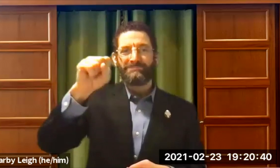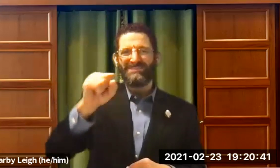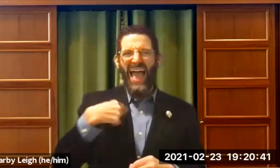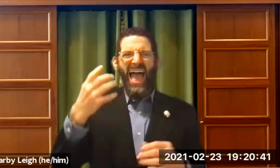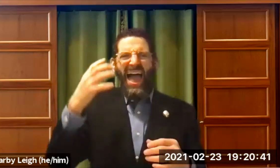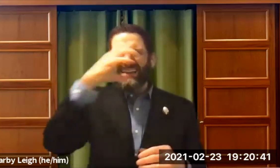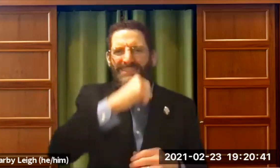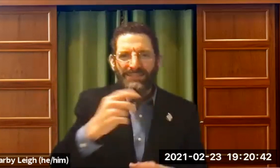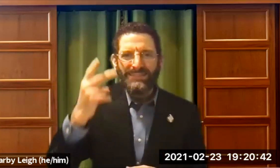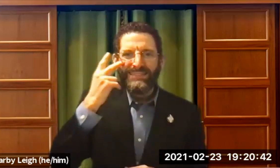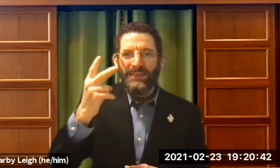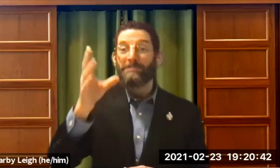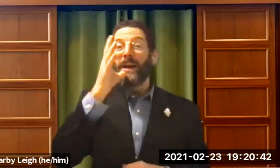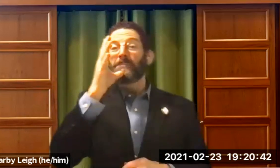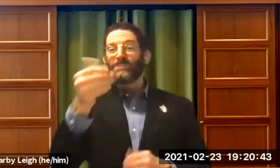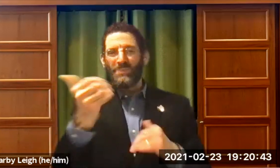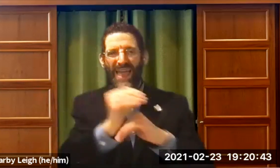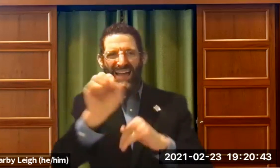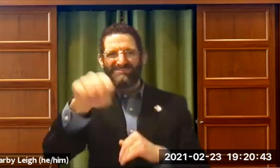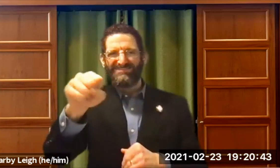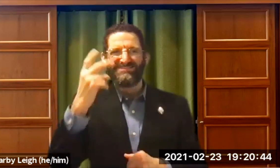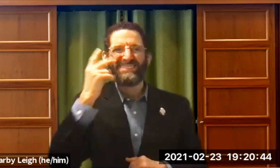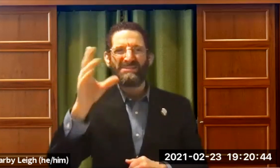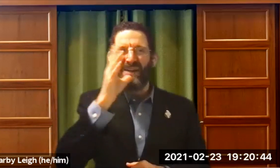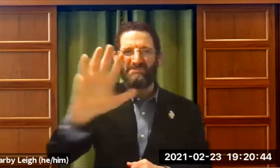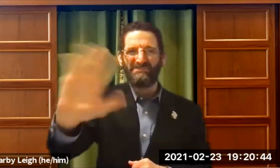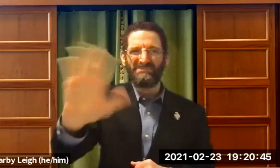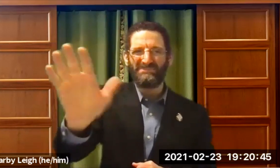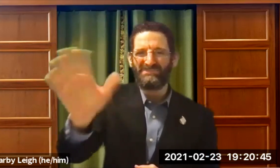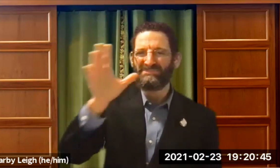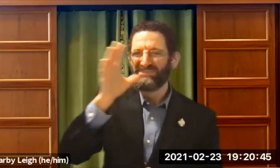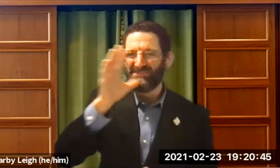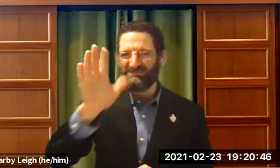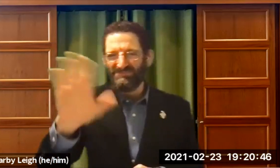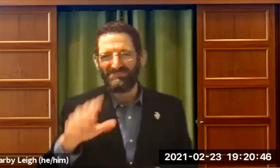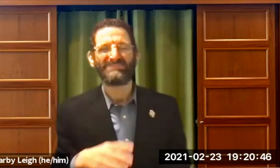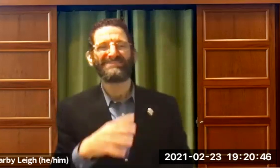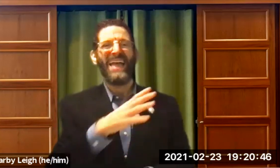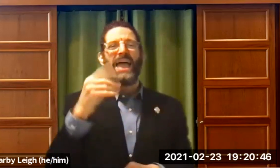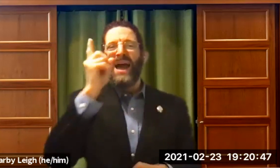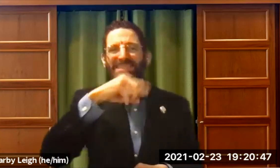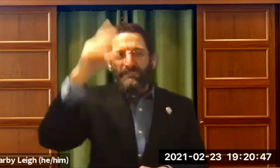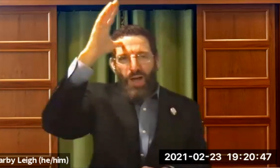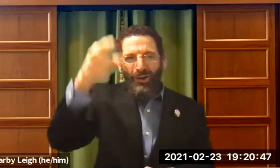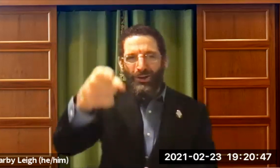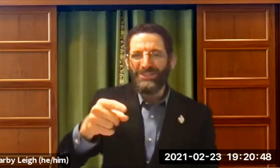My parents are deaf . And oh I do see my mom here tonight. Hi, mom.